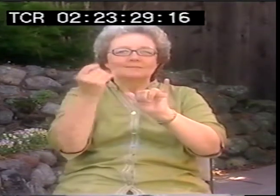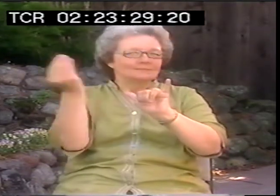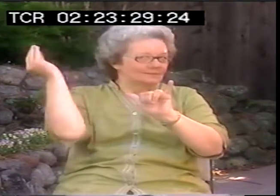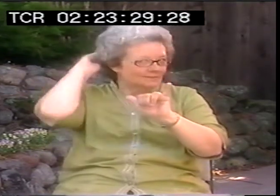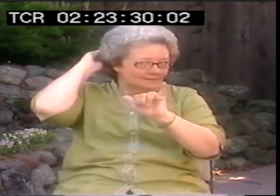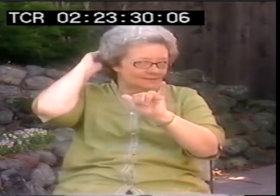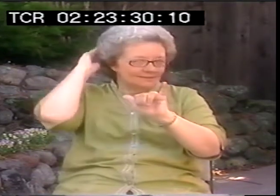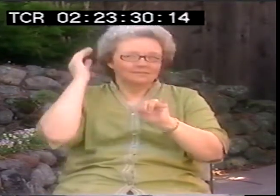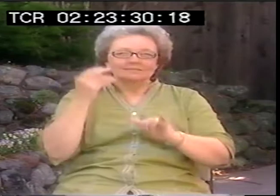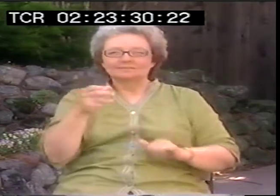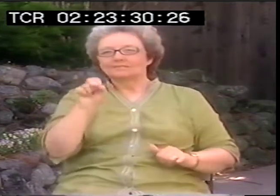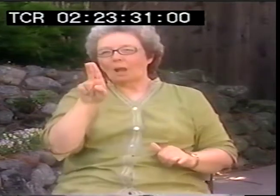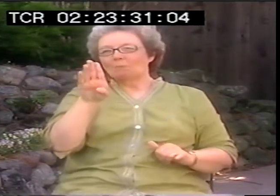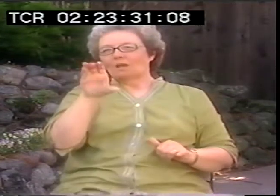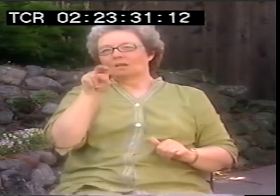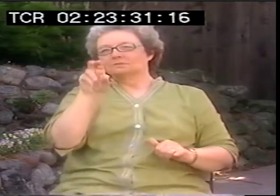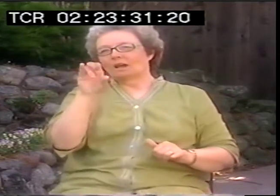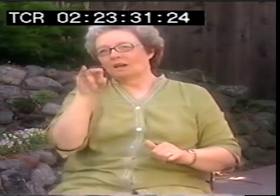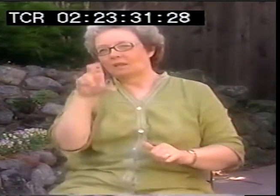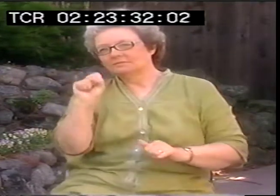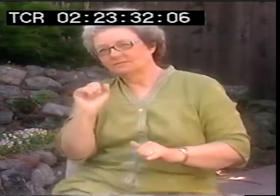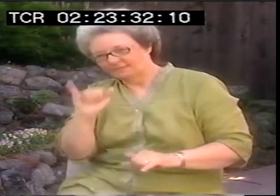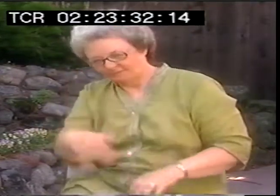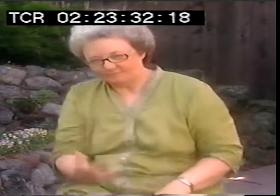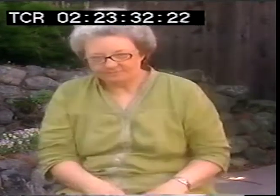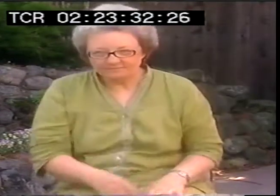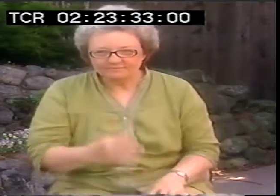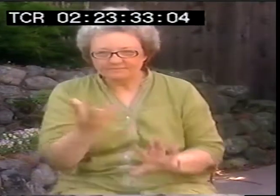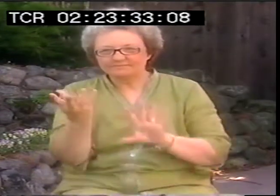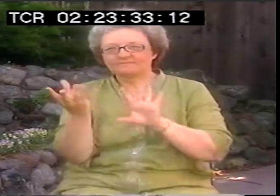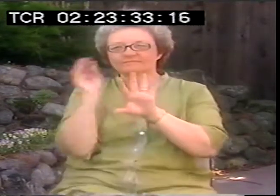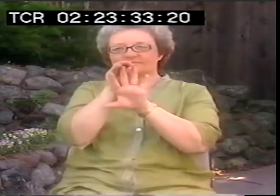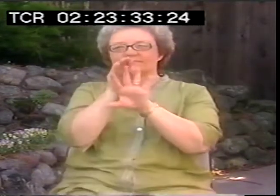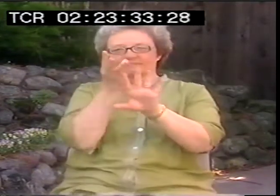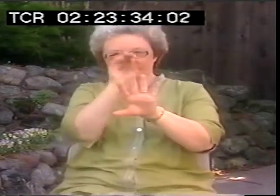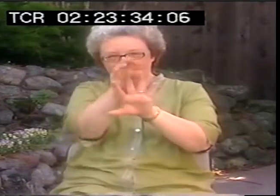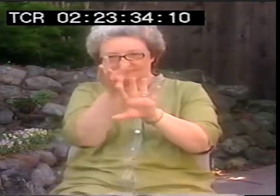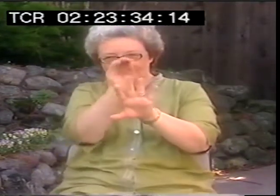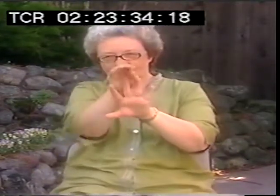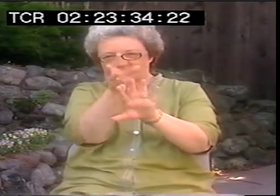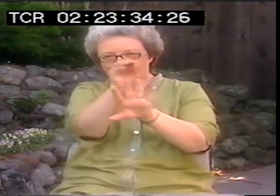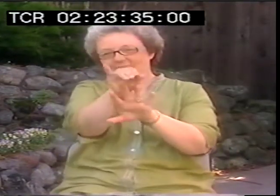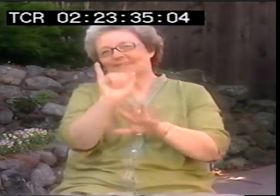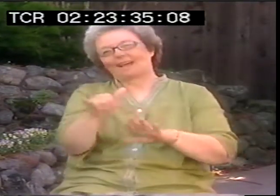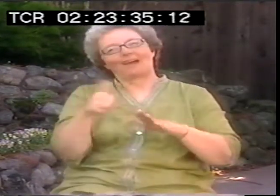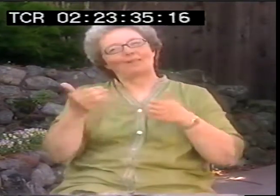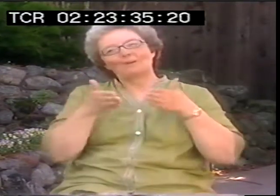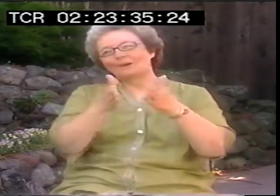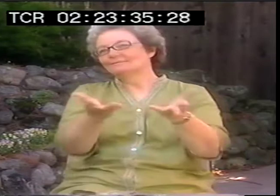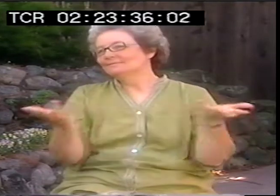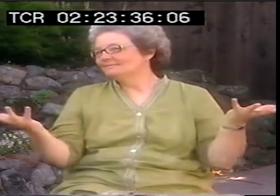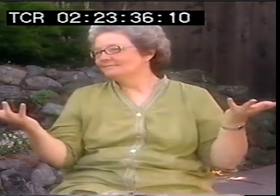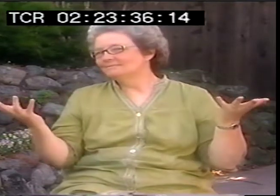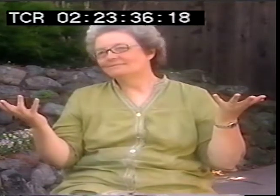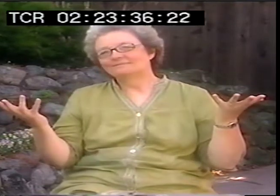but it has a message, a subconscious, subliminal message that's behind all that beauty. And that's really the only way.